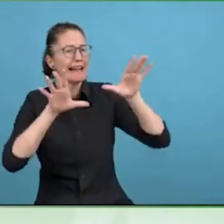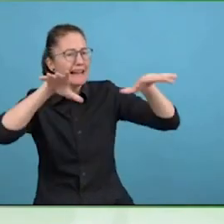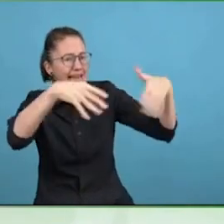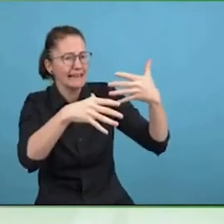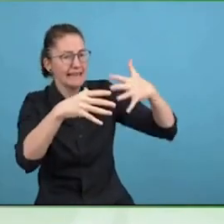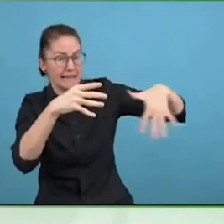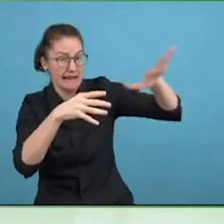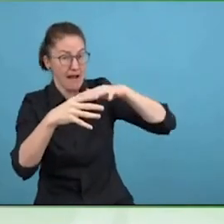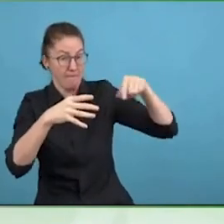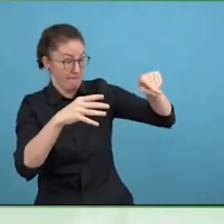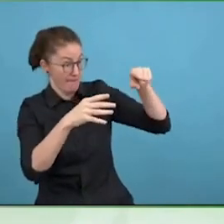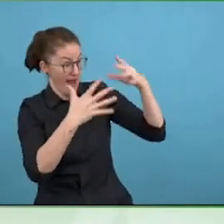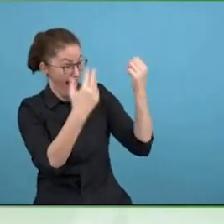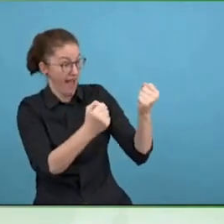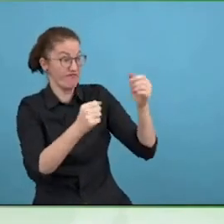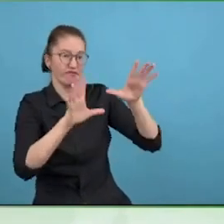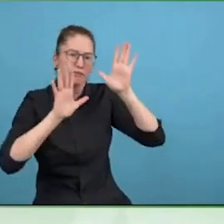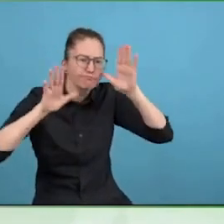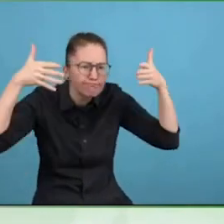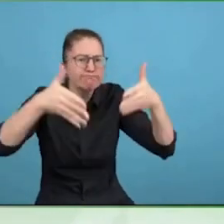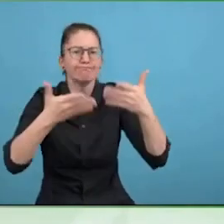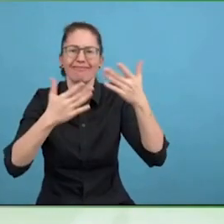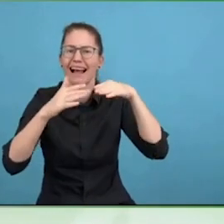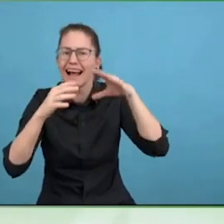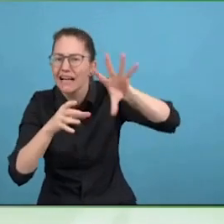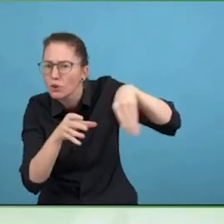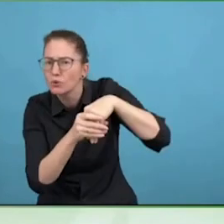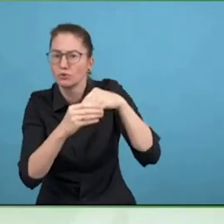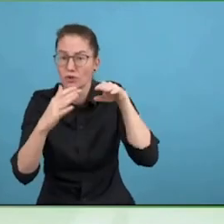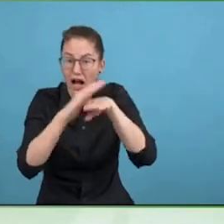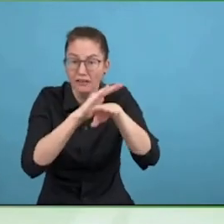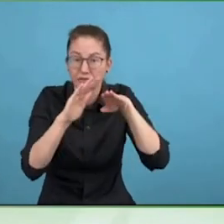And we have built inclusion into our sense of purpose.